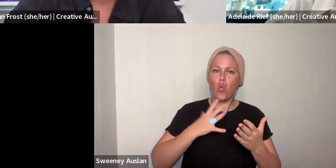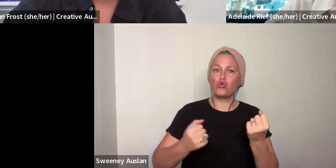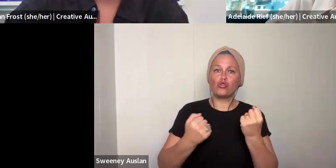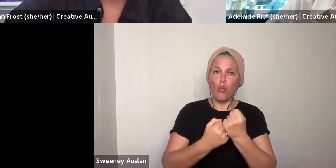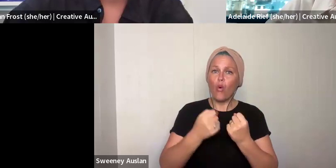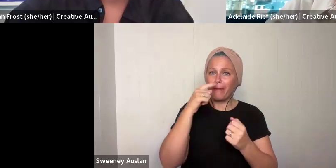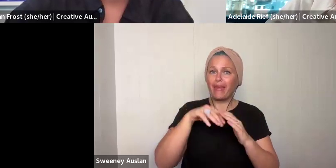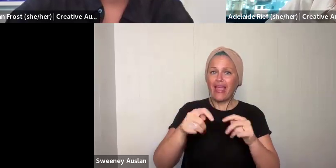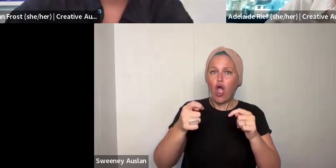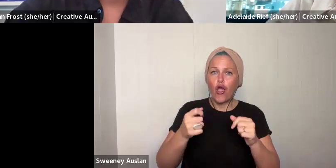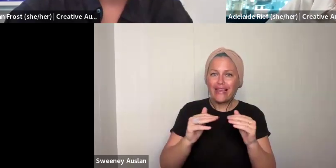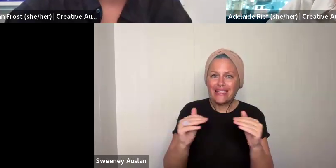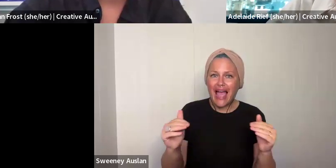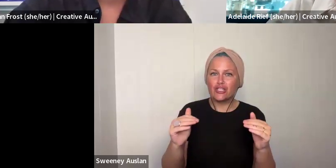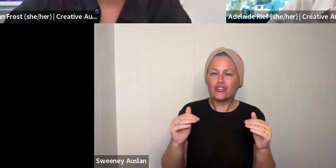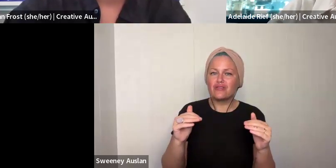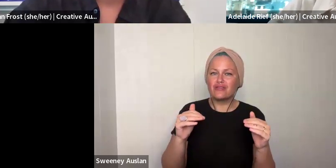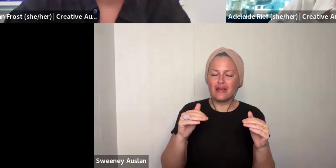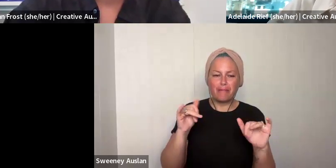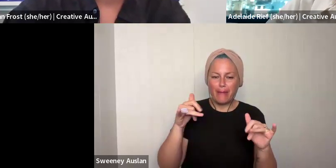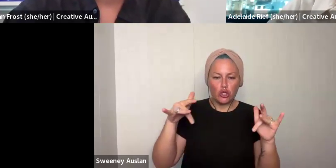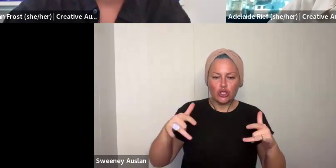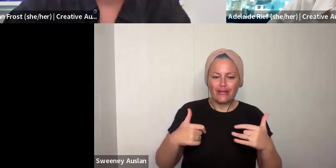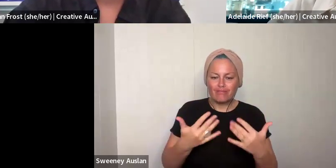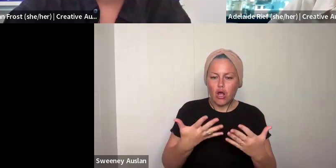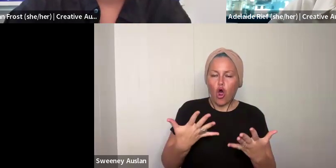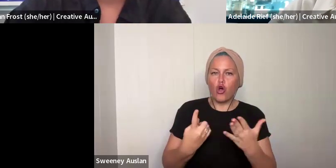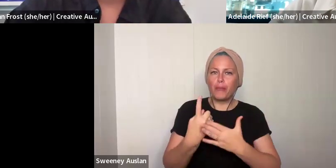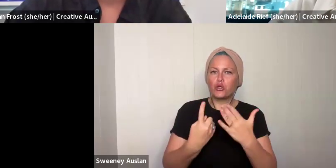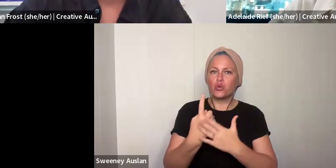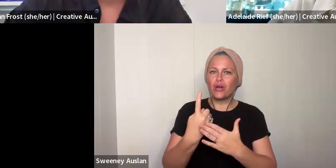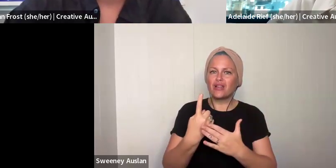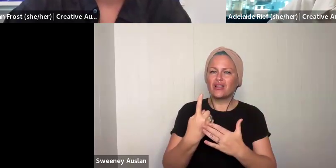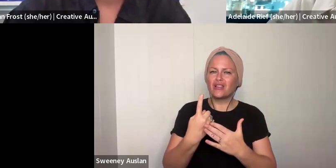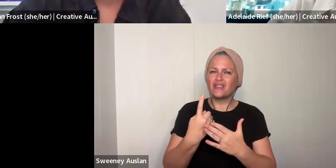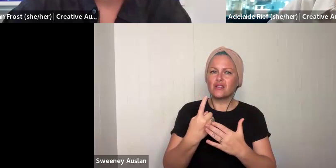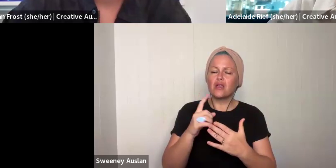you in your work. And the change that you are interested in making. We want to